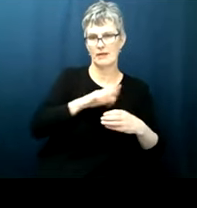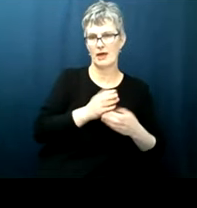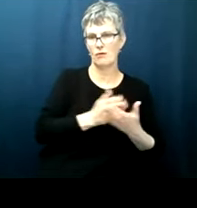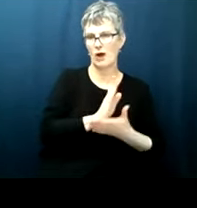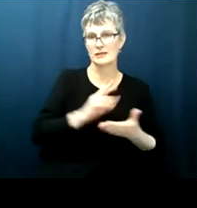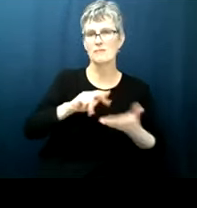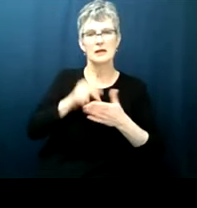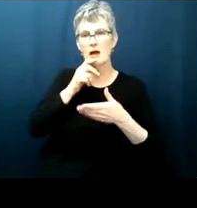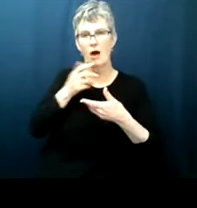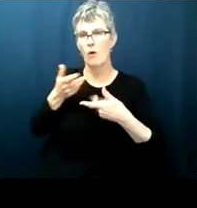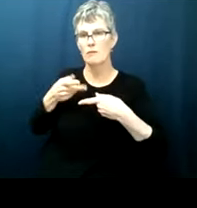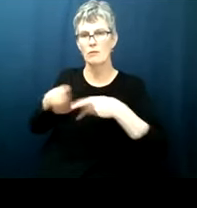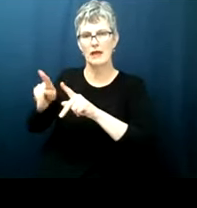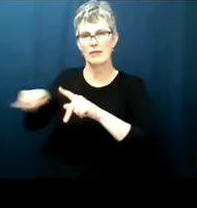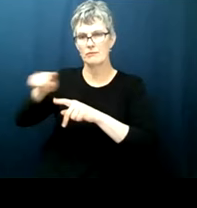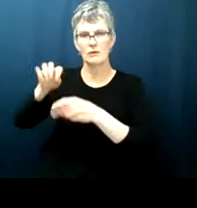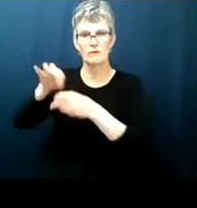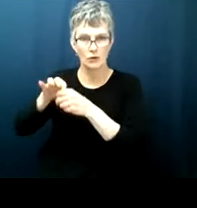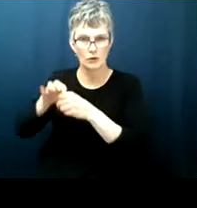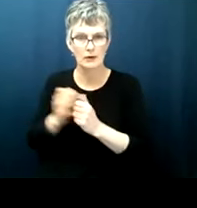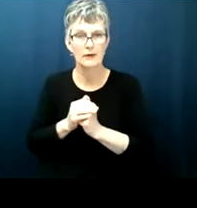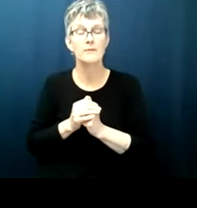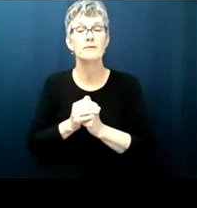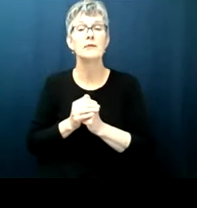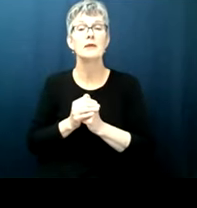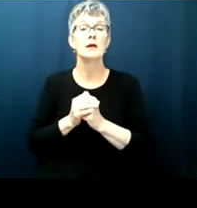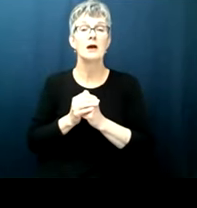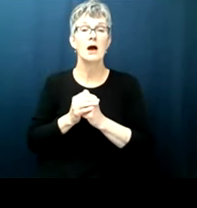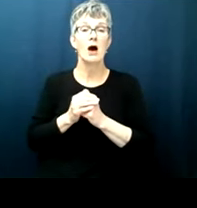early on some states had so many varying provisions in this decentralized system